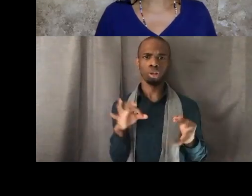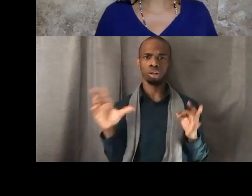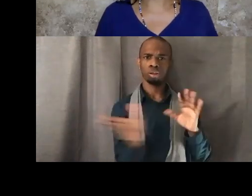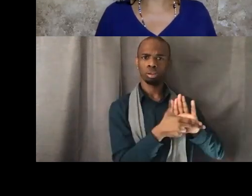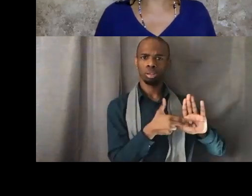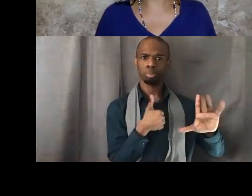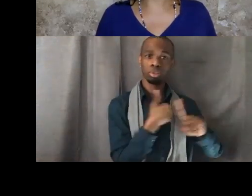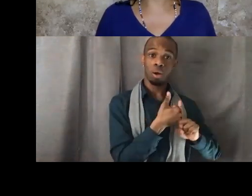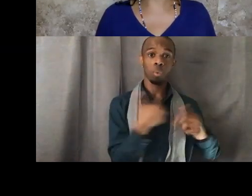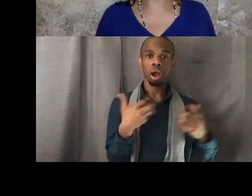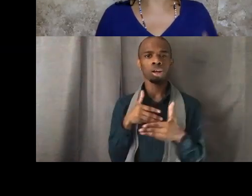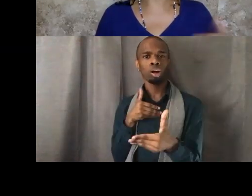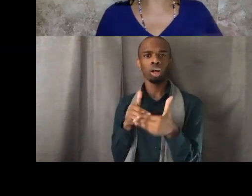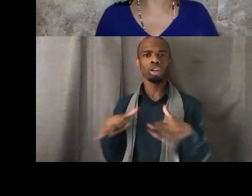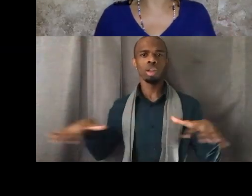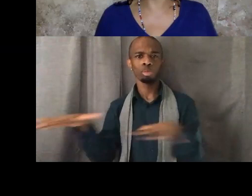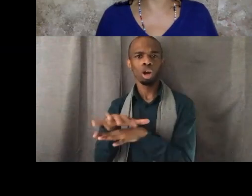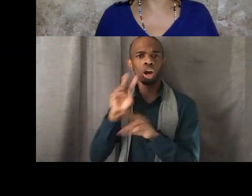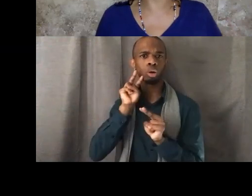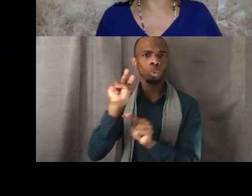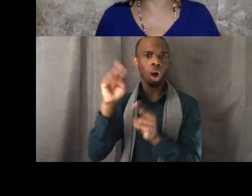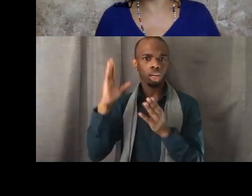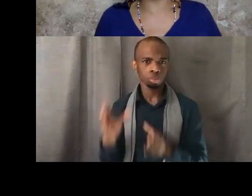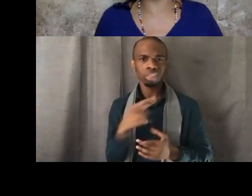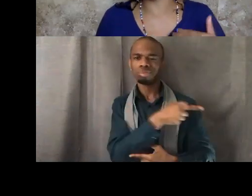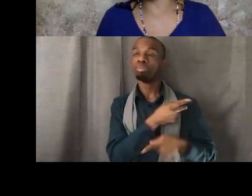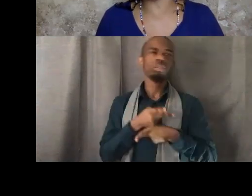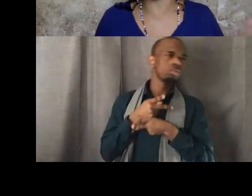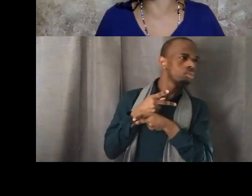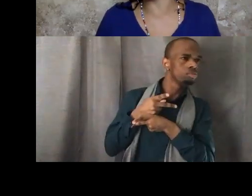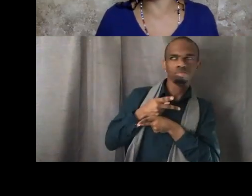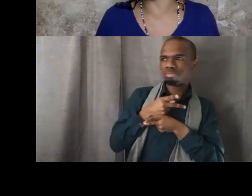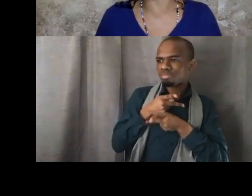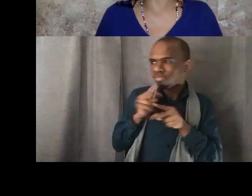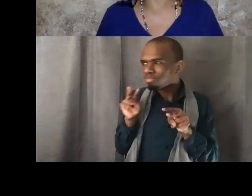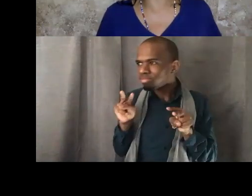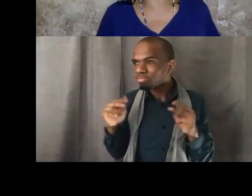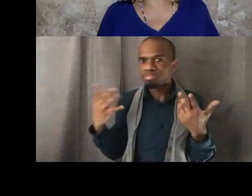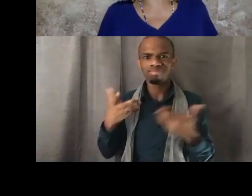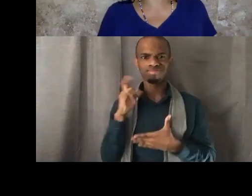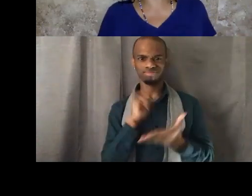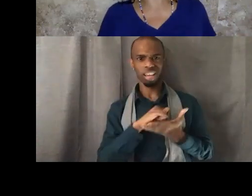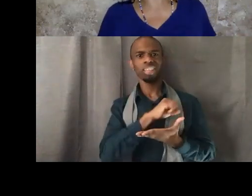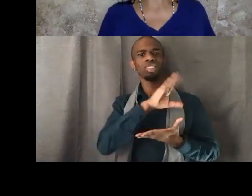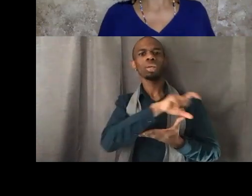He thought of himself as an extension of policing but he really wasn't either, we really wasn't even White.